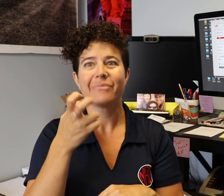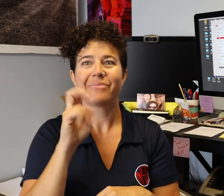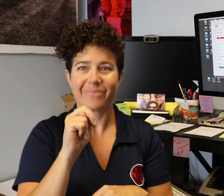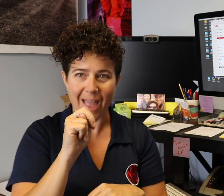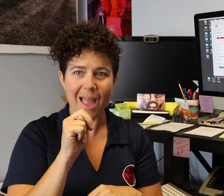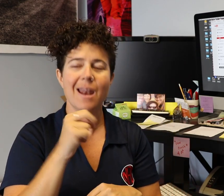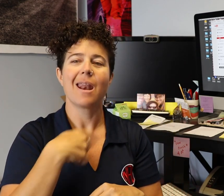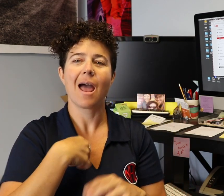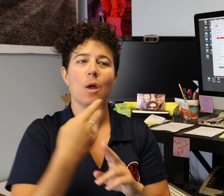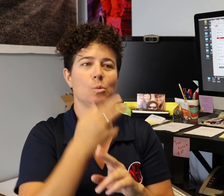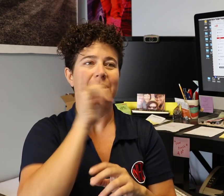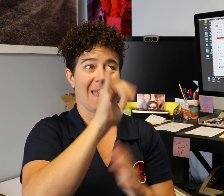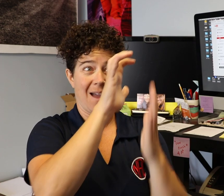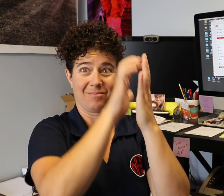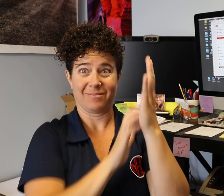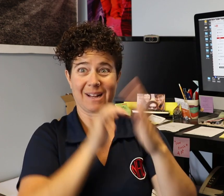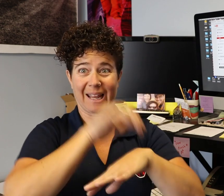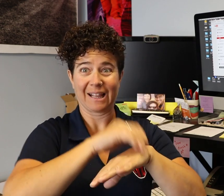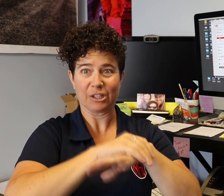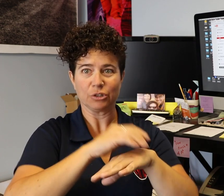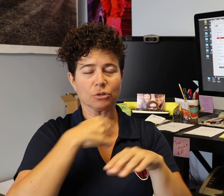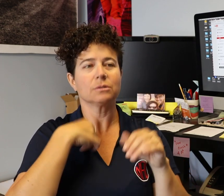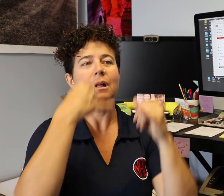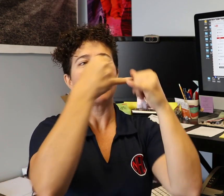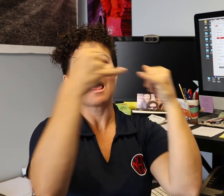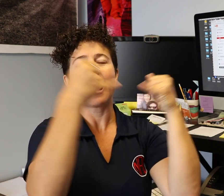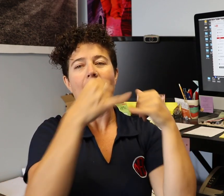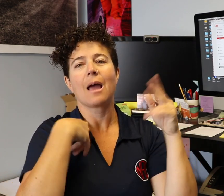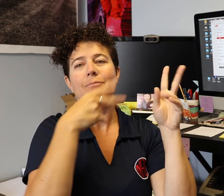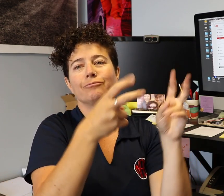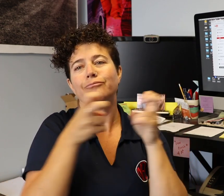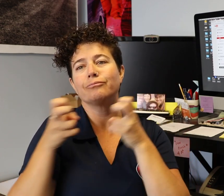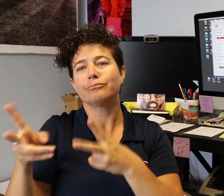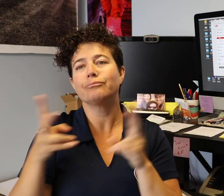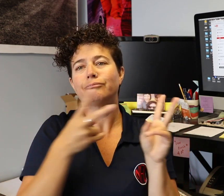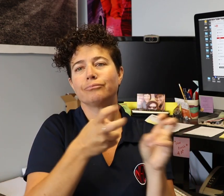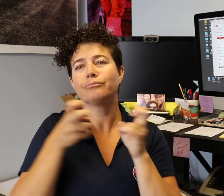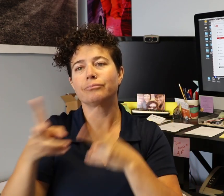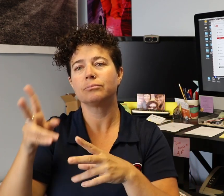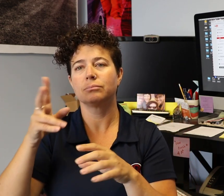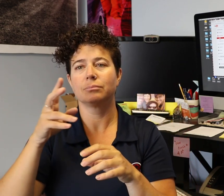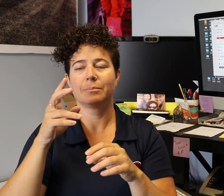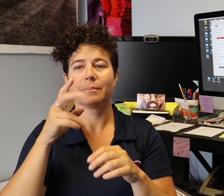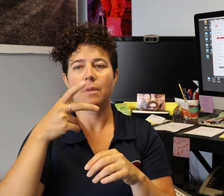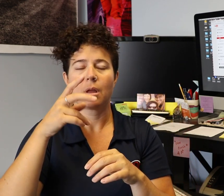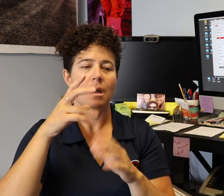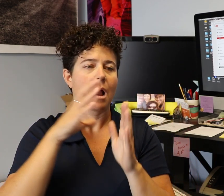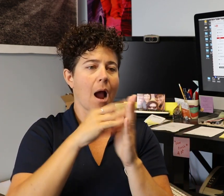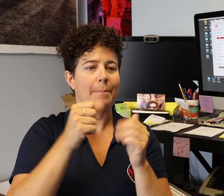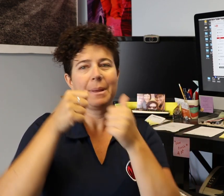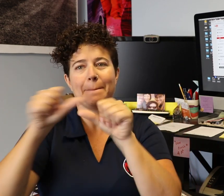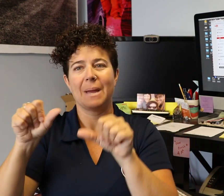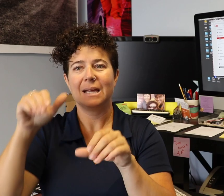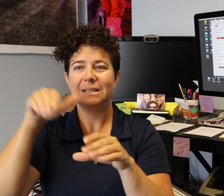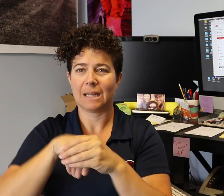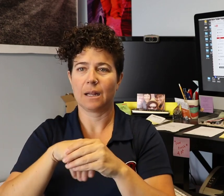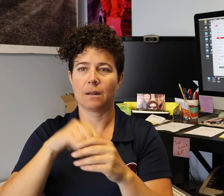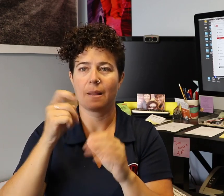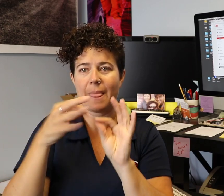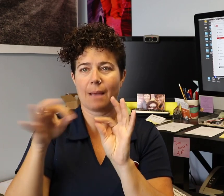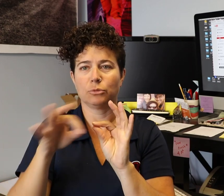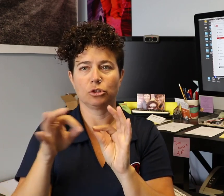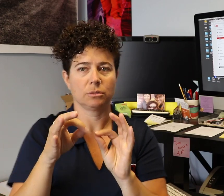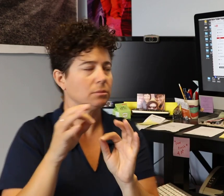Then I will copy/paste individual lines from the transcript to the caption creator.